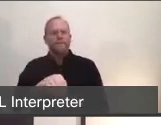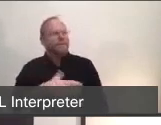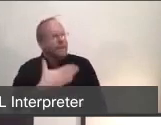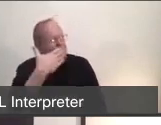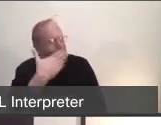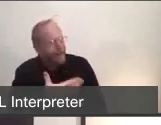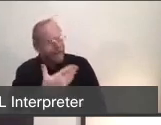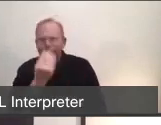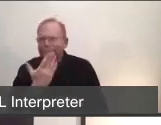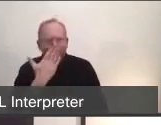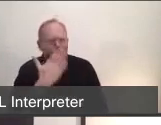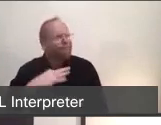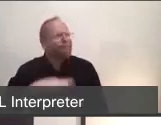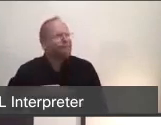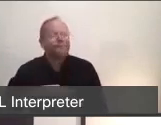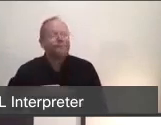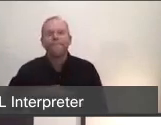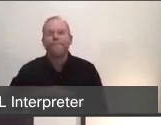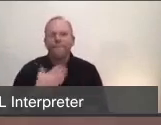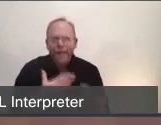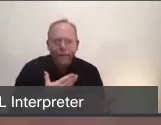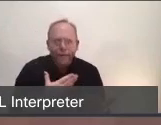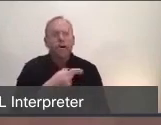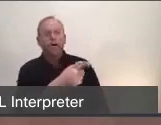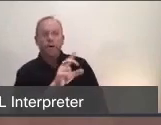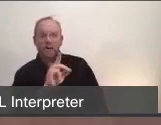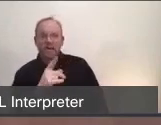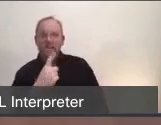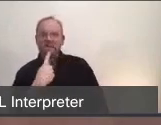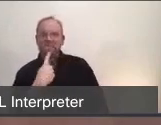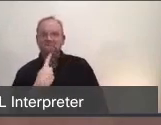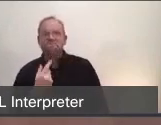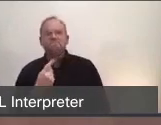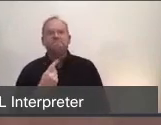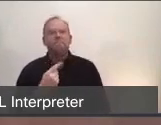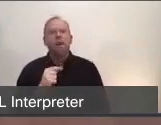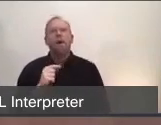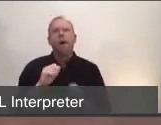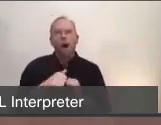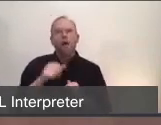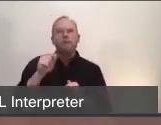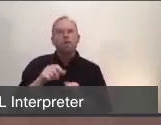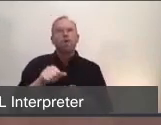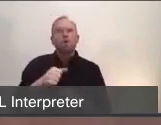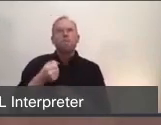You brought up the fact of how this might affect older adults,